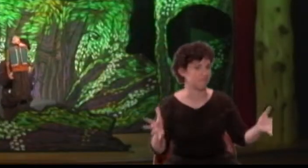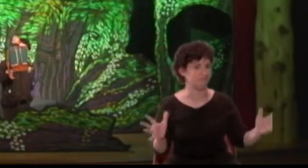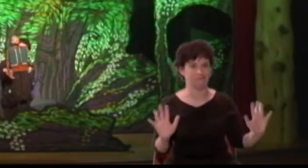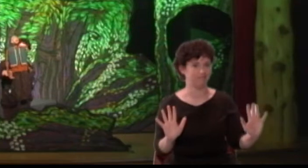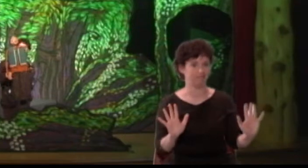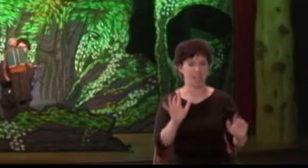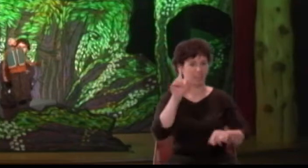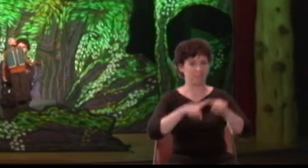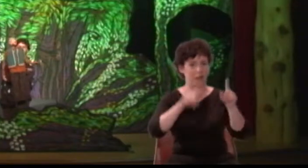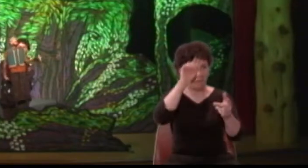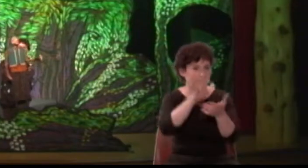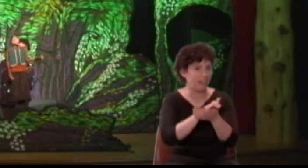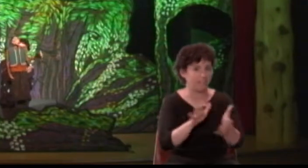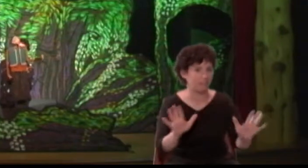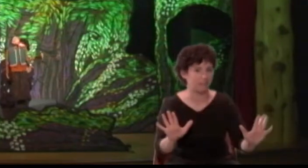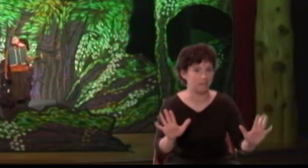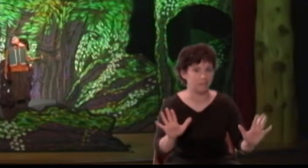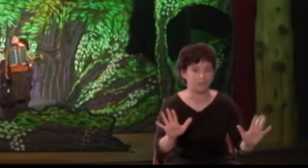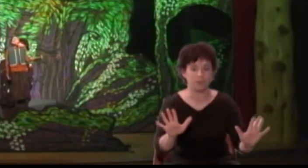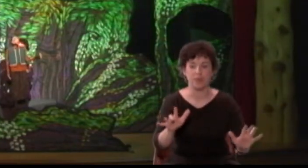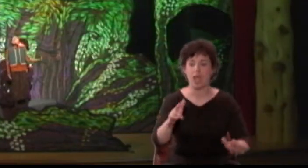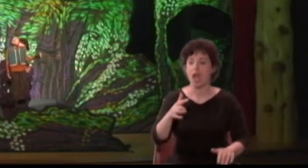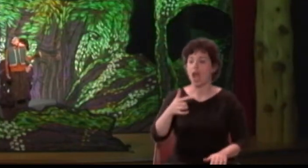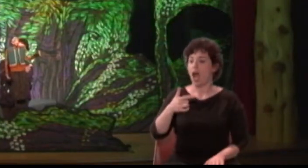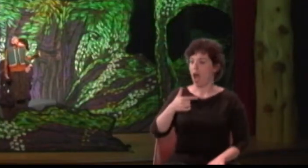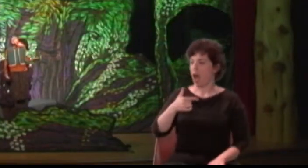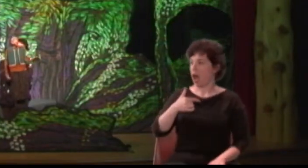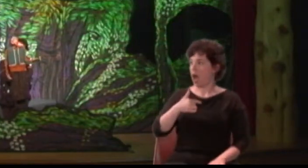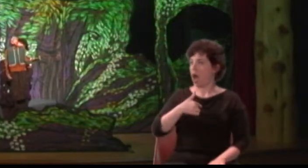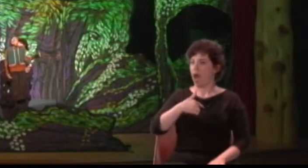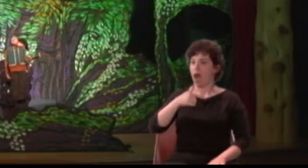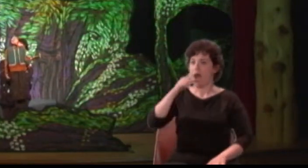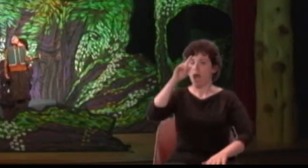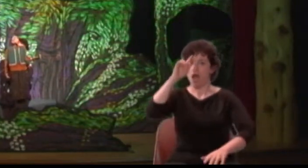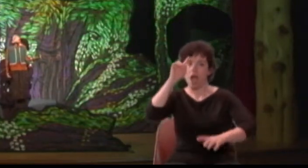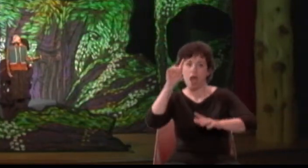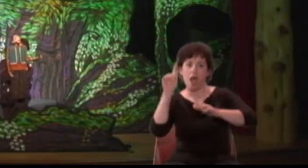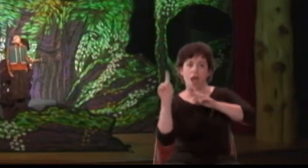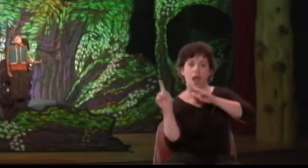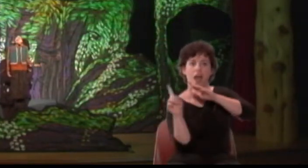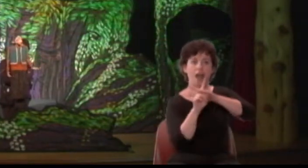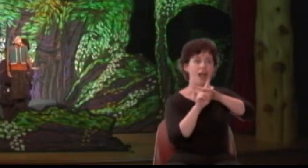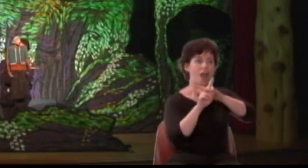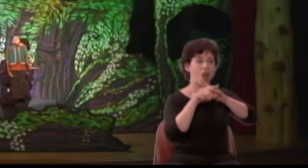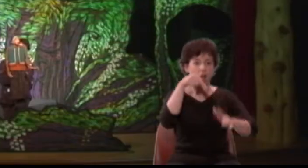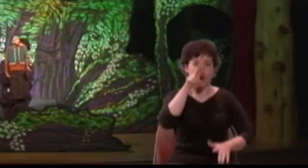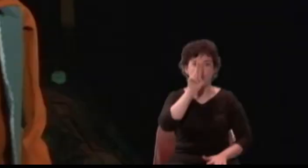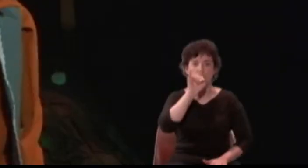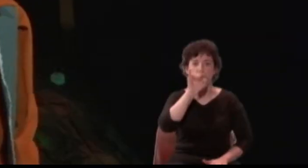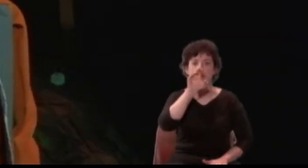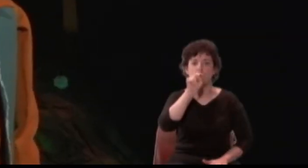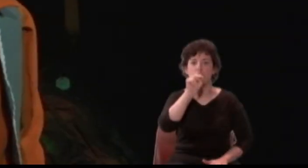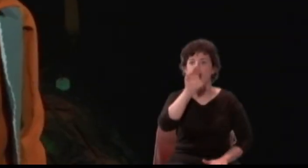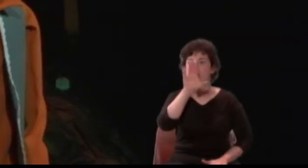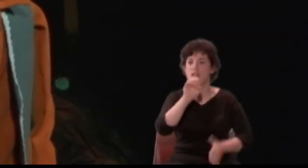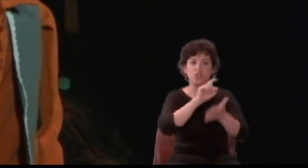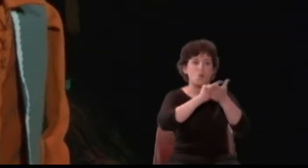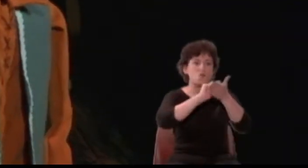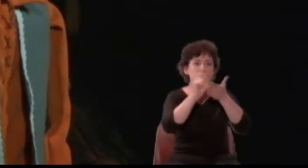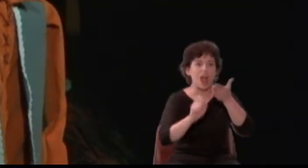I will get Peter Quince to write a ballad of this dream: it shall be called ....